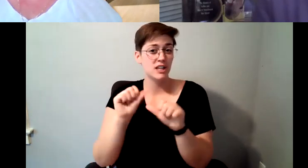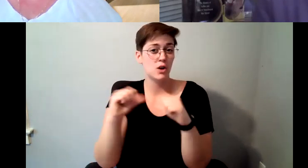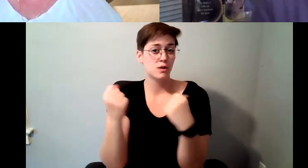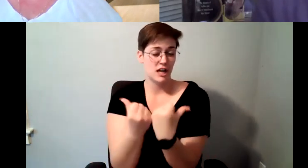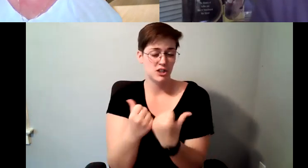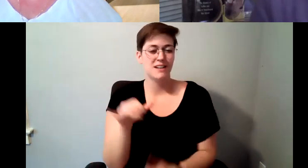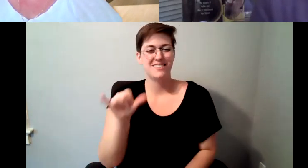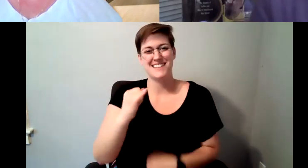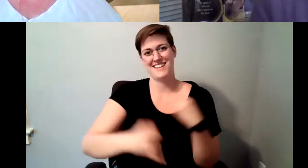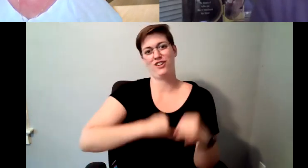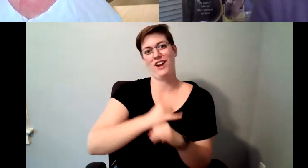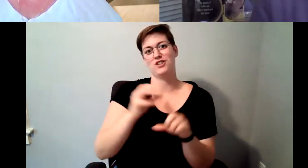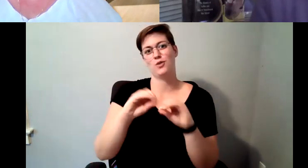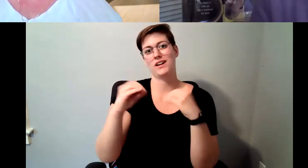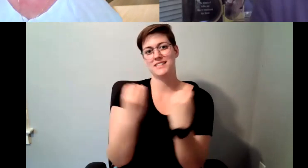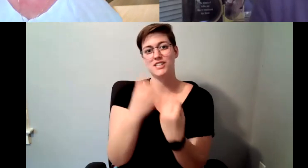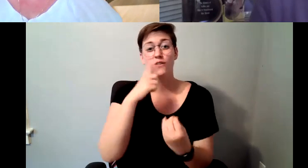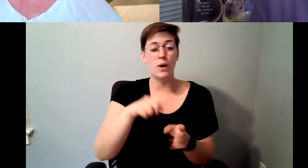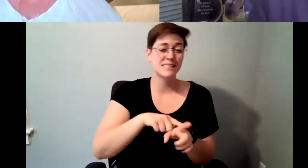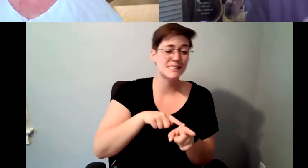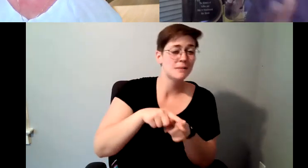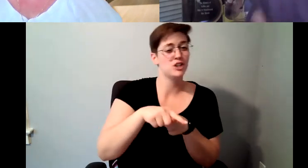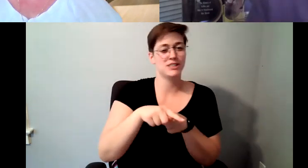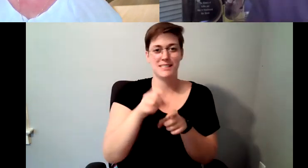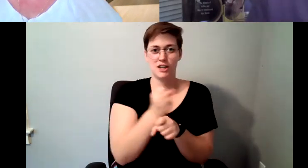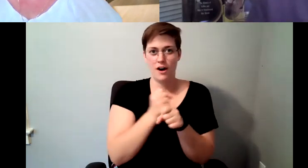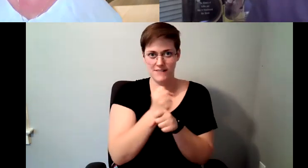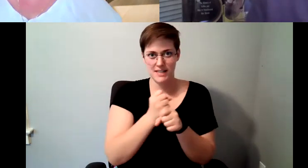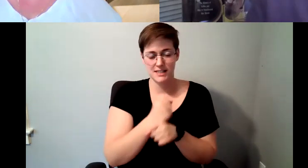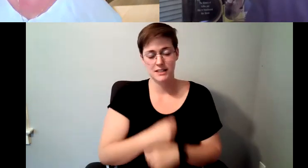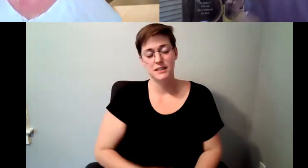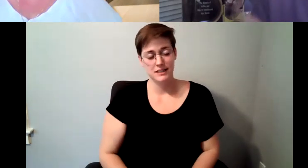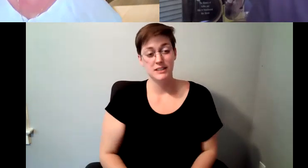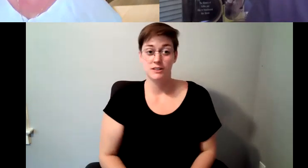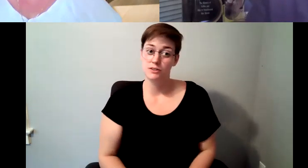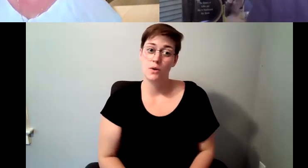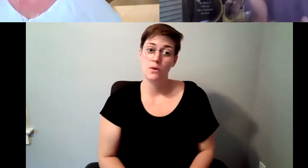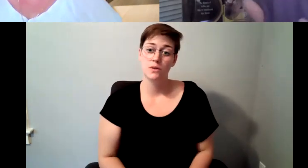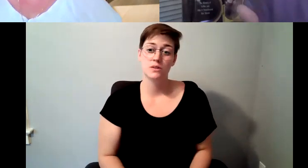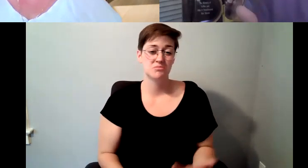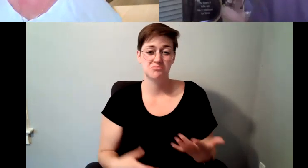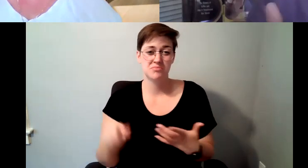D. Major Cohen: For specialty coffee in many, many ways with roasting and with buying but